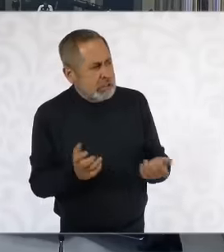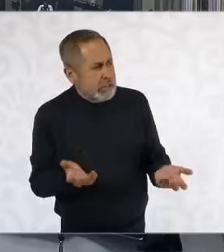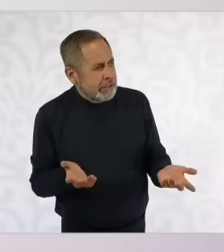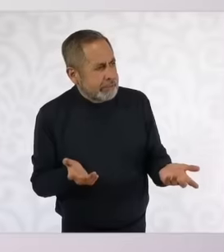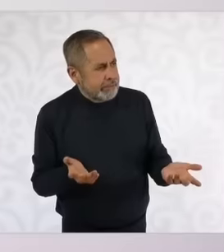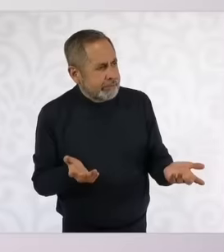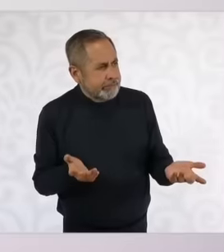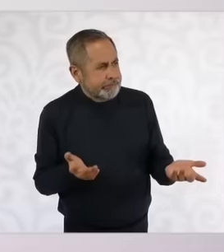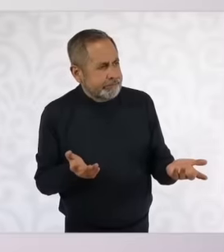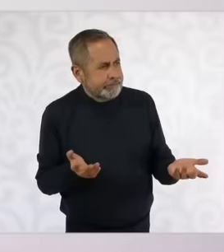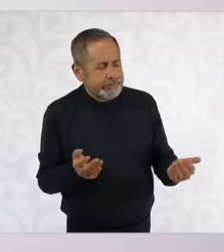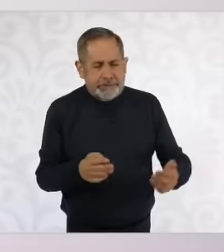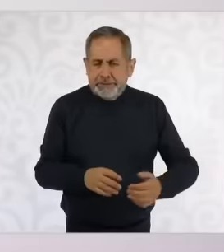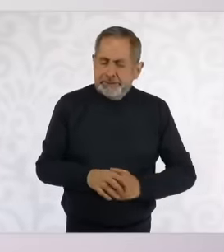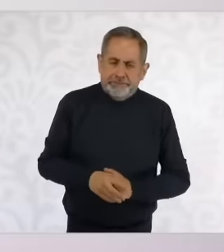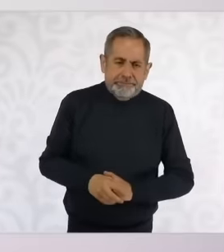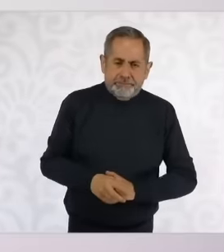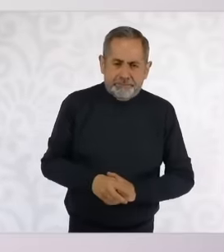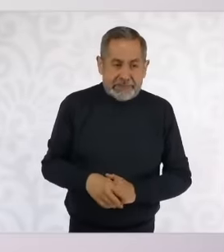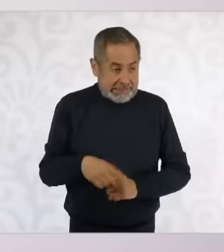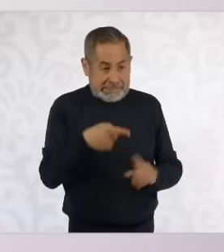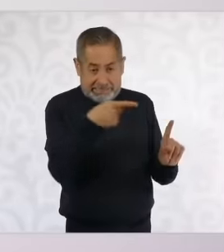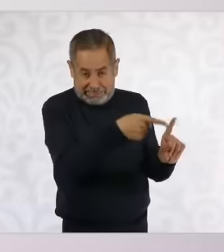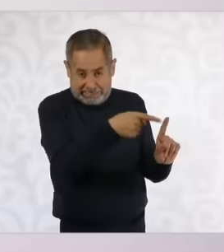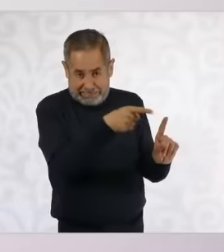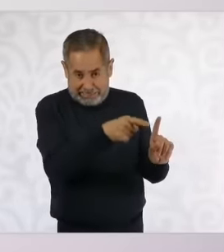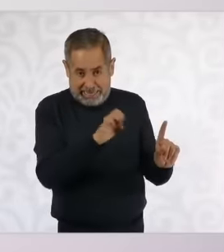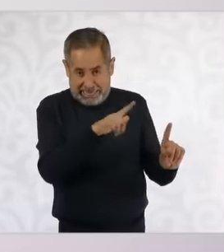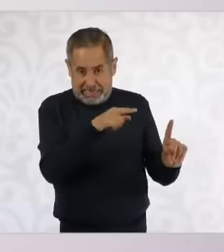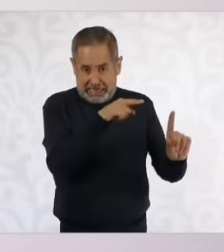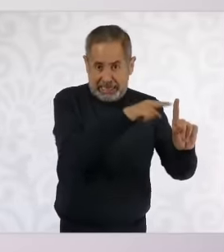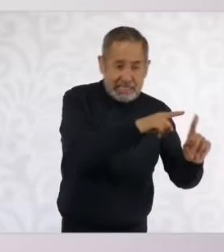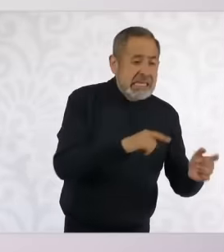So this person wants to question the